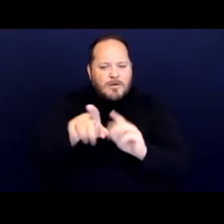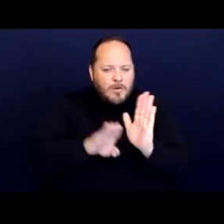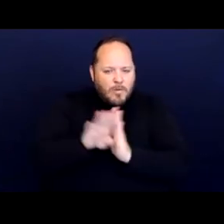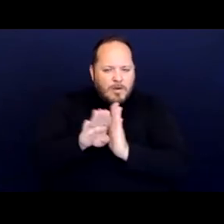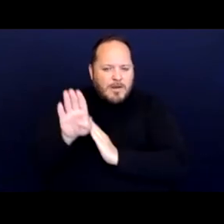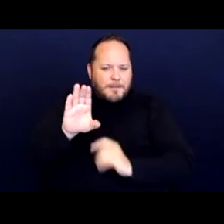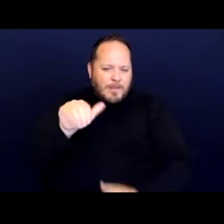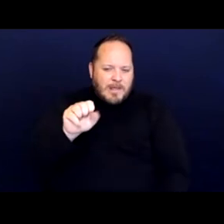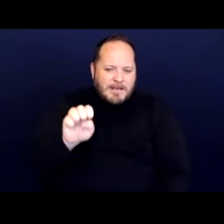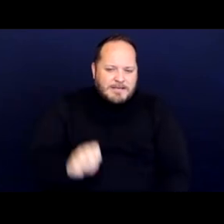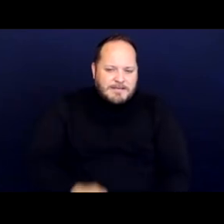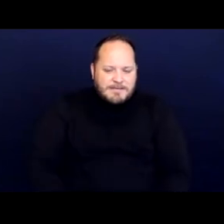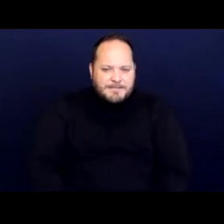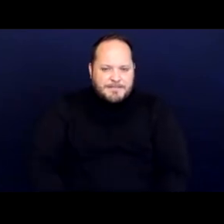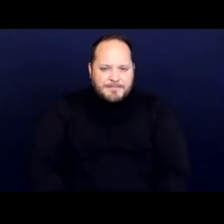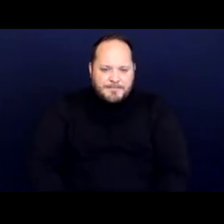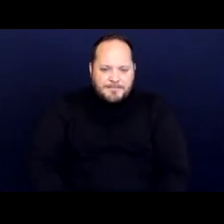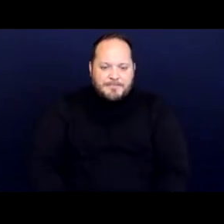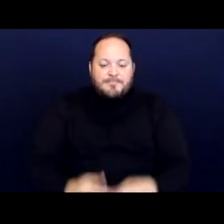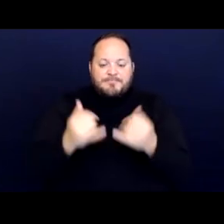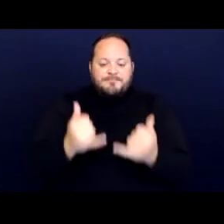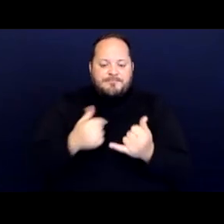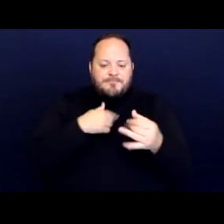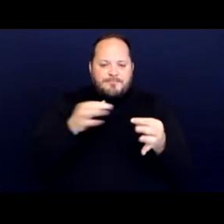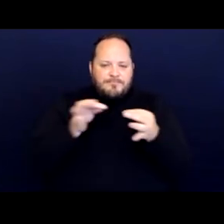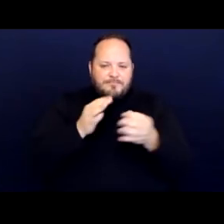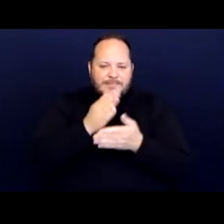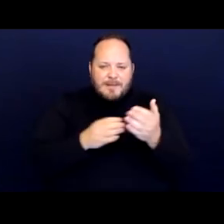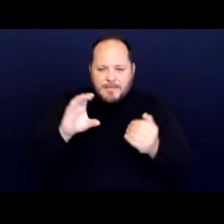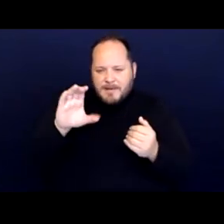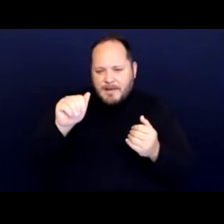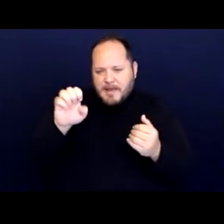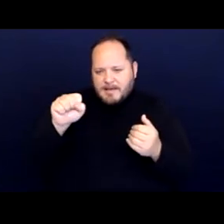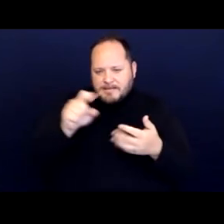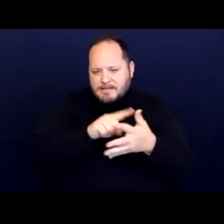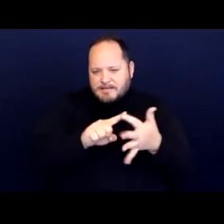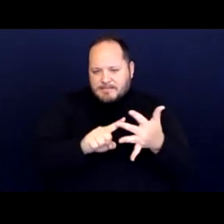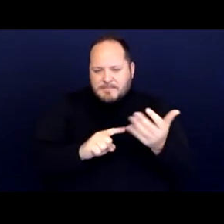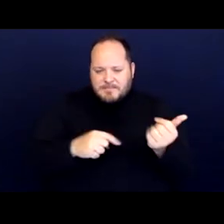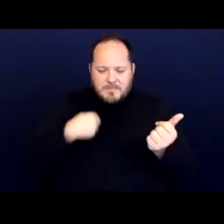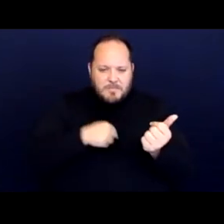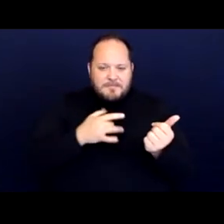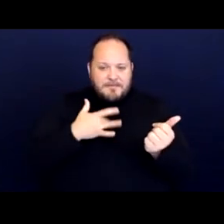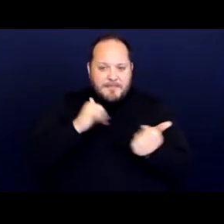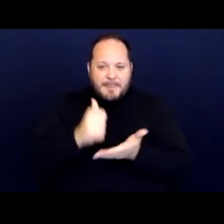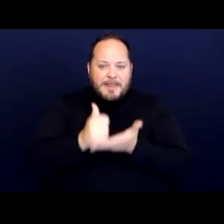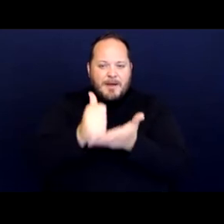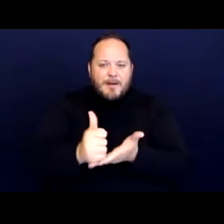And so now we're going to go through some cases and we think these are helpful to help illustrate some of the disability rights arguments